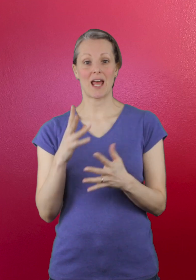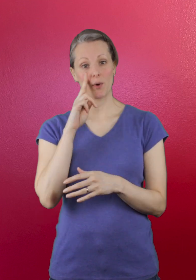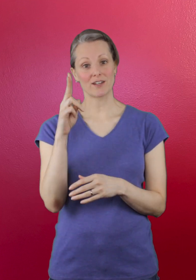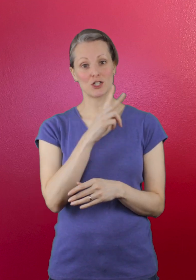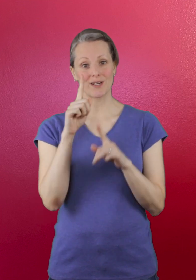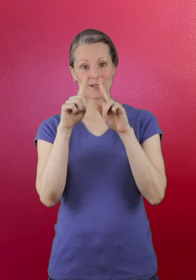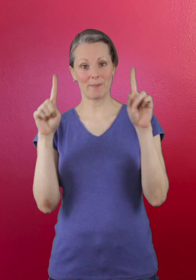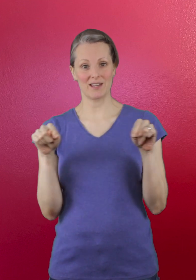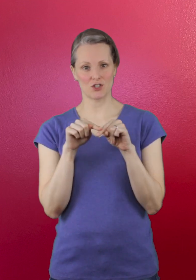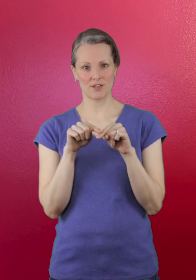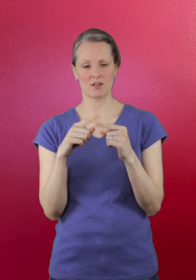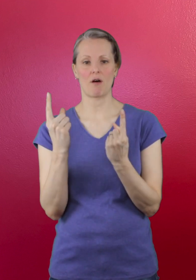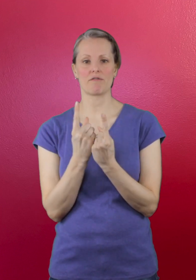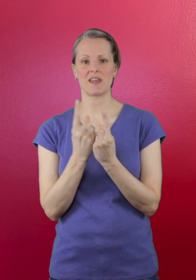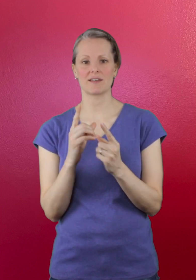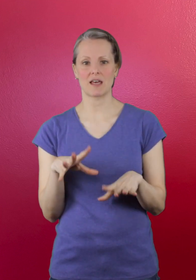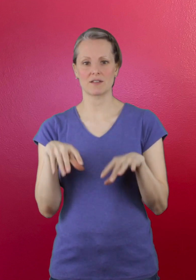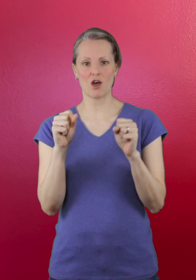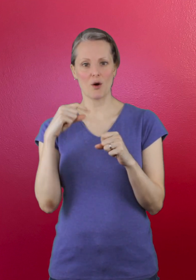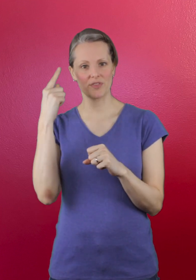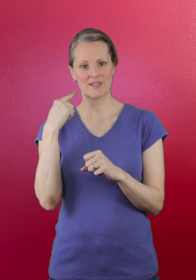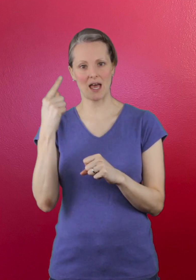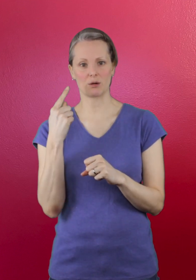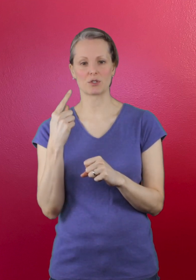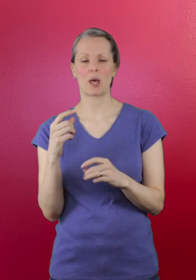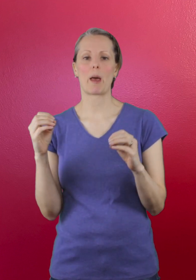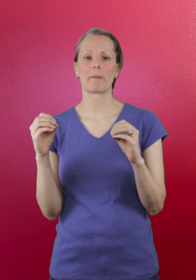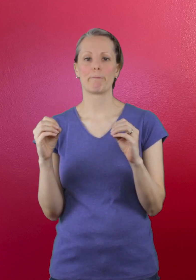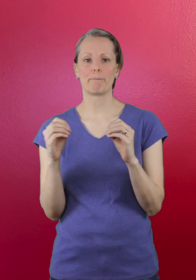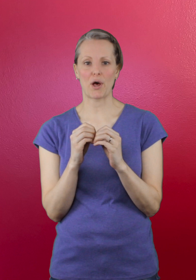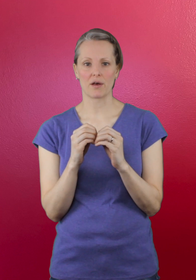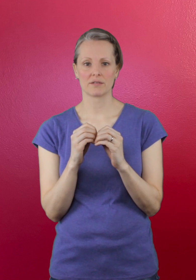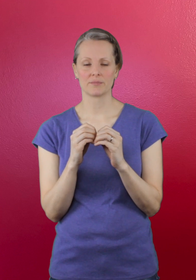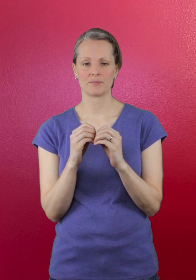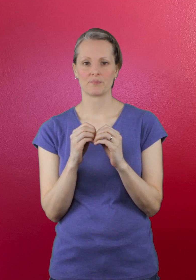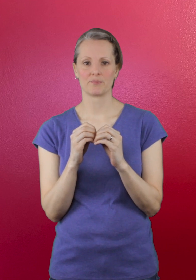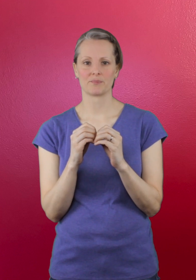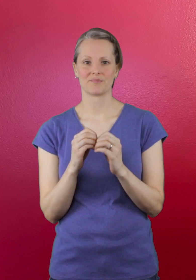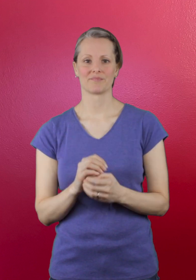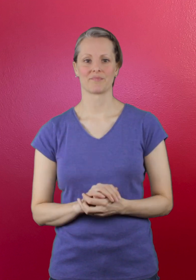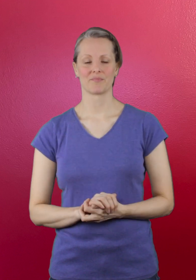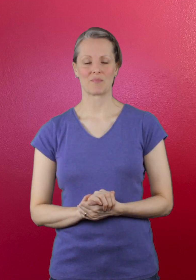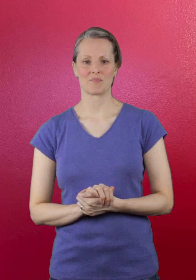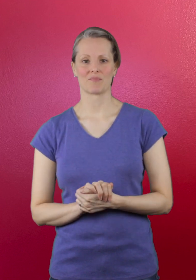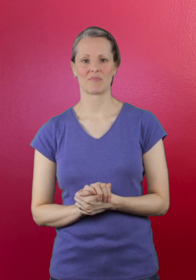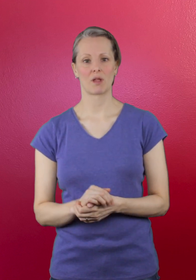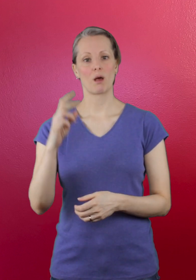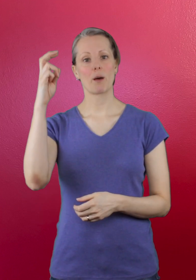Now we're going to look at some pictures of things that start with the sound ... b